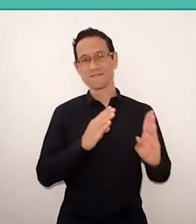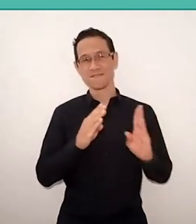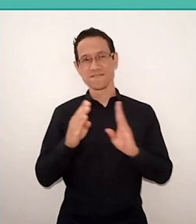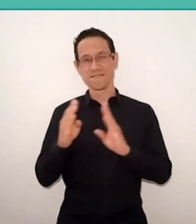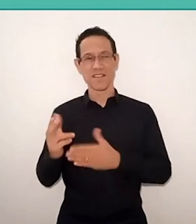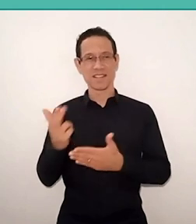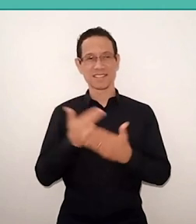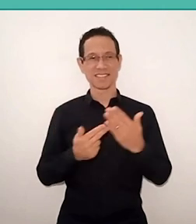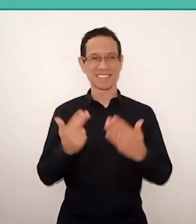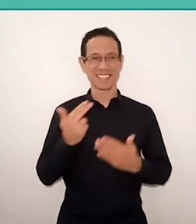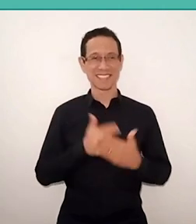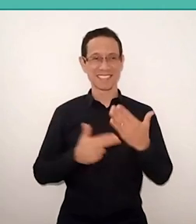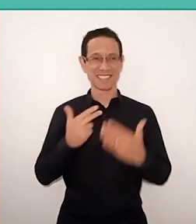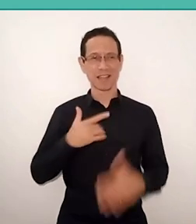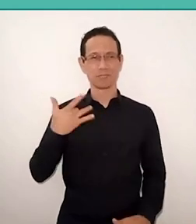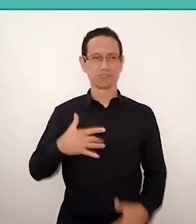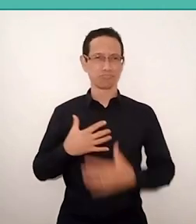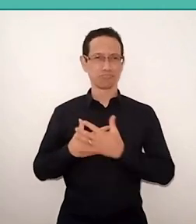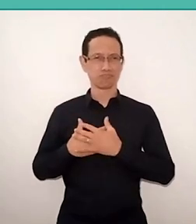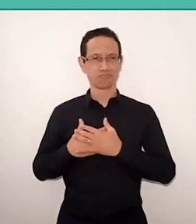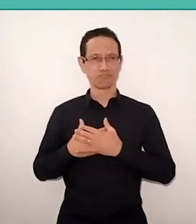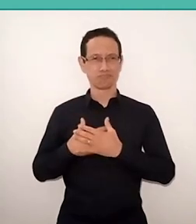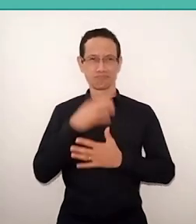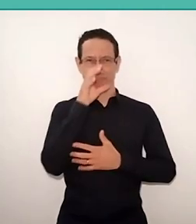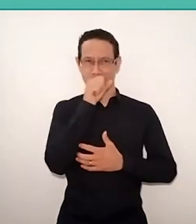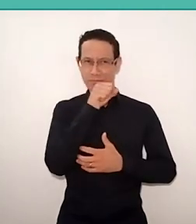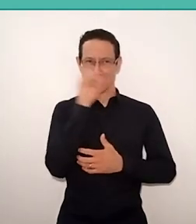it would be a shame for us to look running, just to finish.